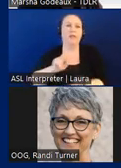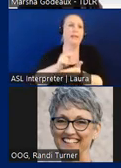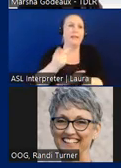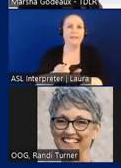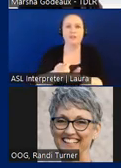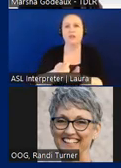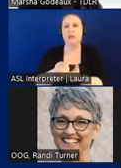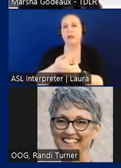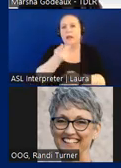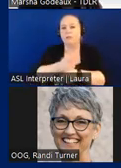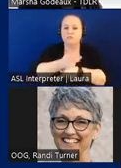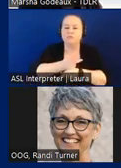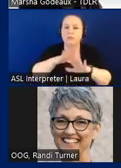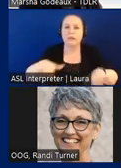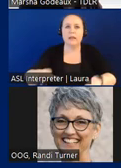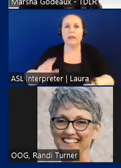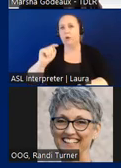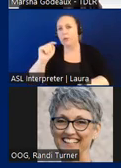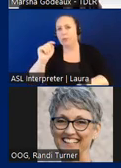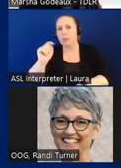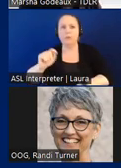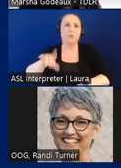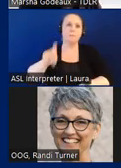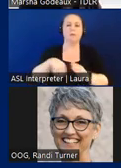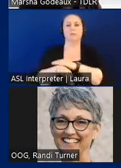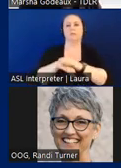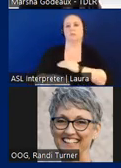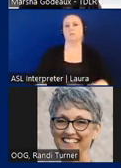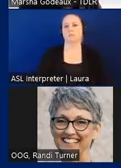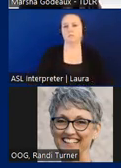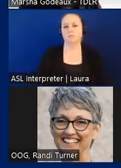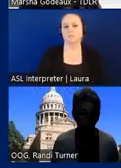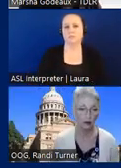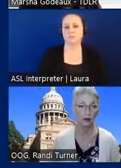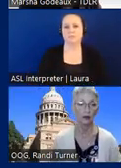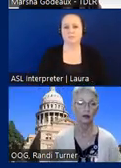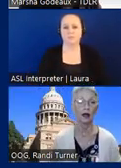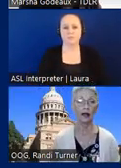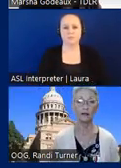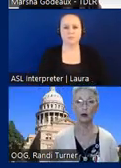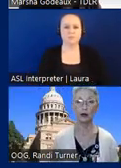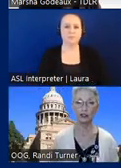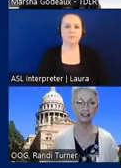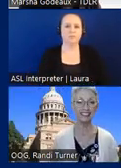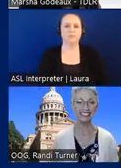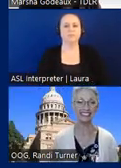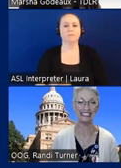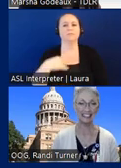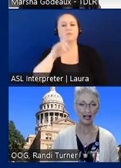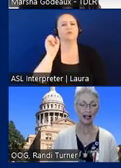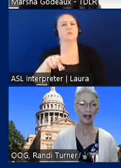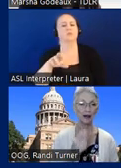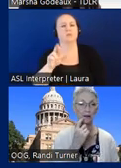and all those areas must be accessible to these facilities. I have a question. Yes um